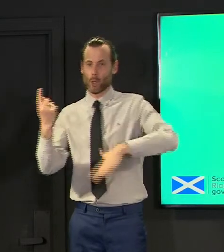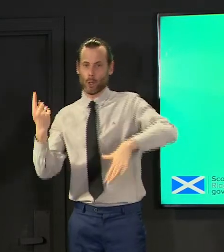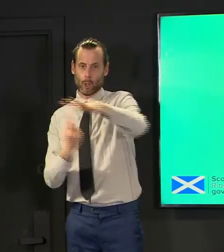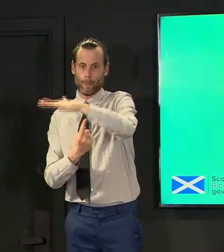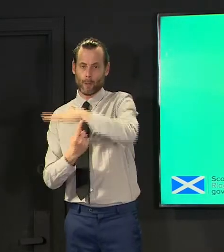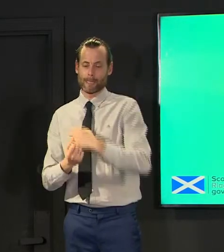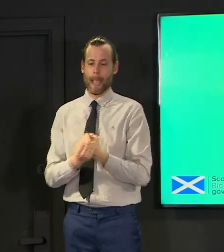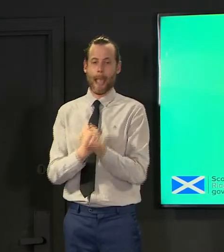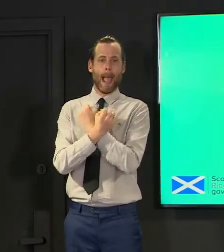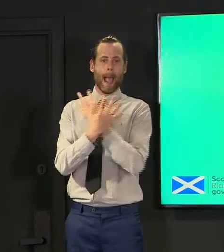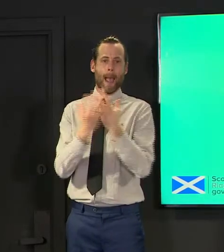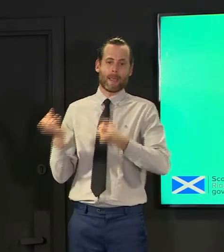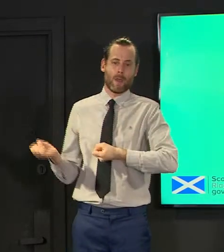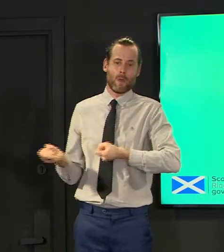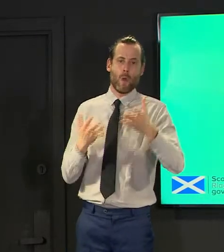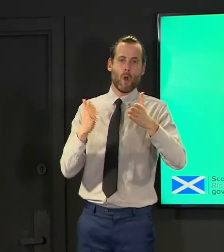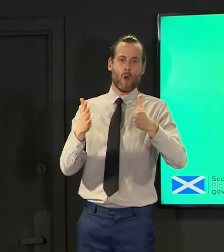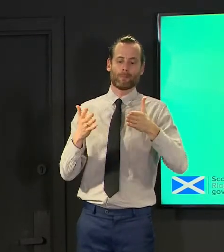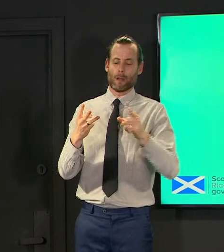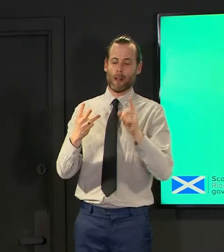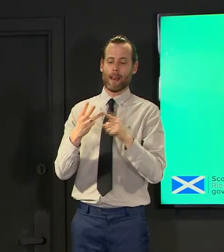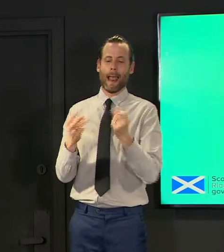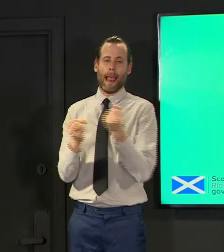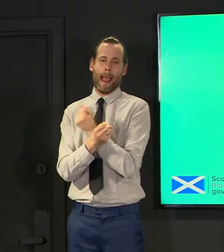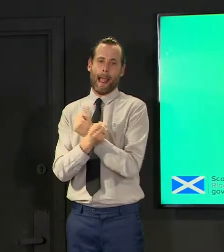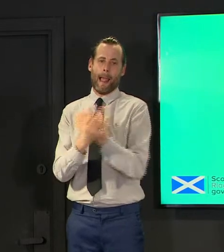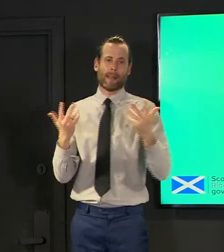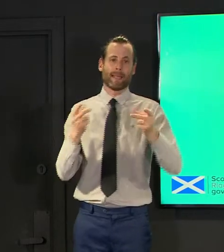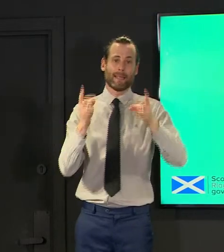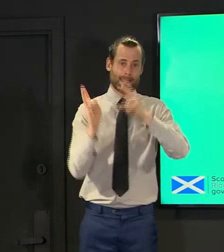versions underneath that of everything else you should do of course about communicating with your